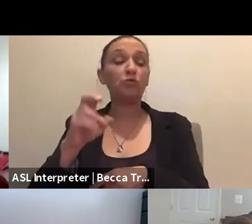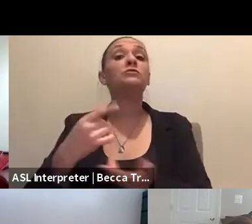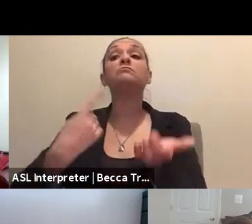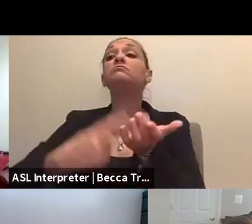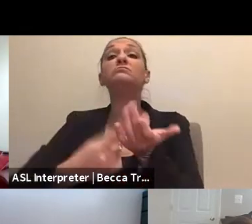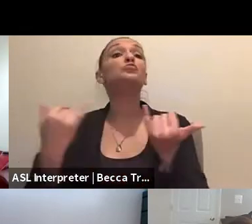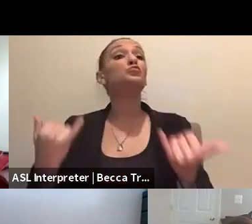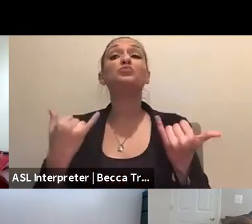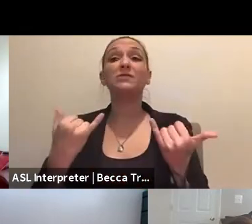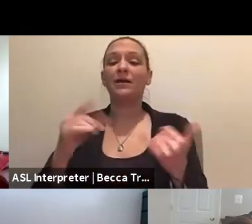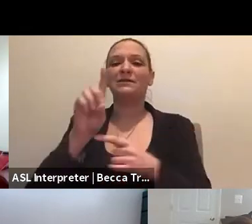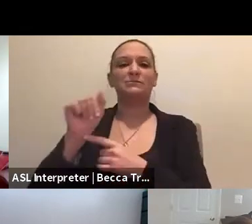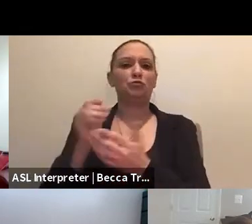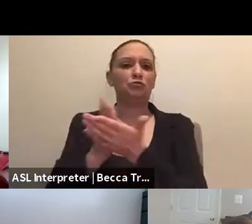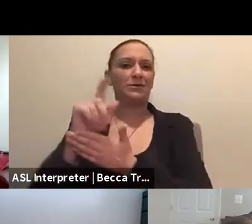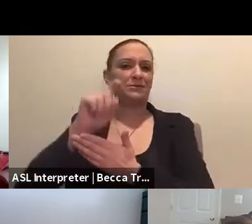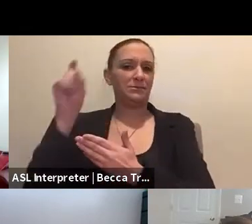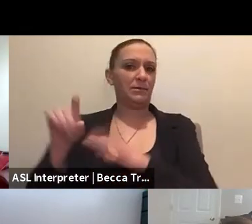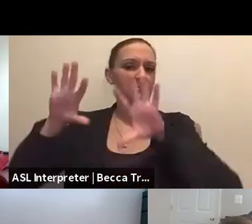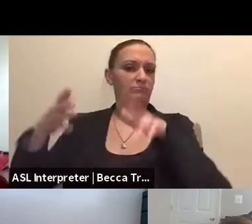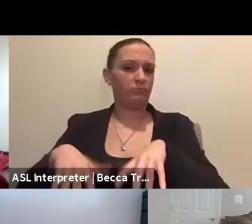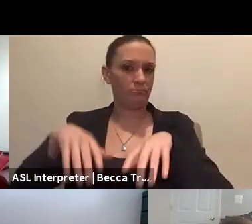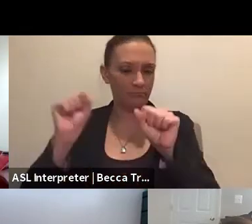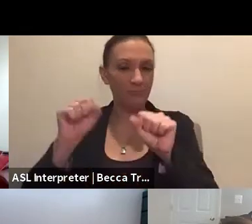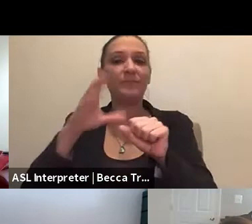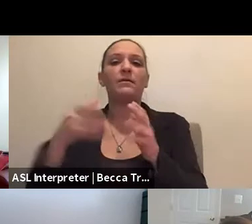by Disability Rights, Texas and the American Red Cross